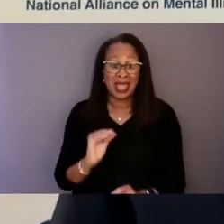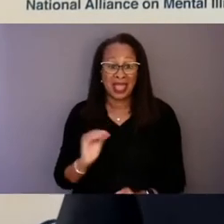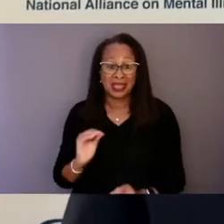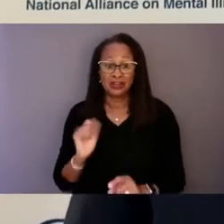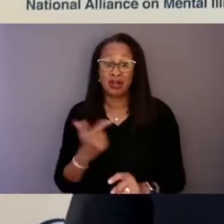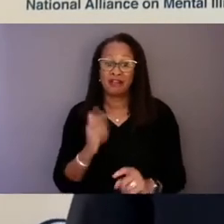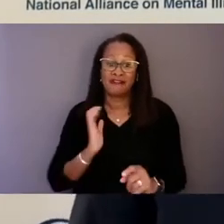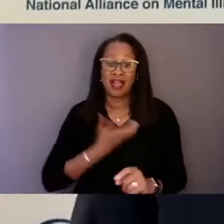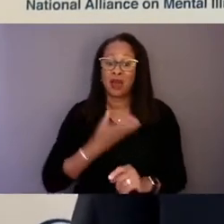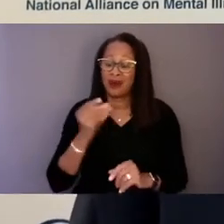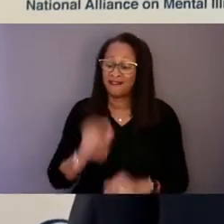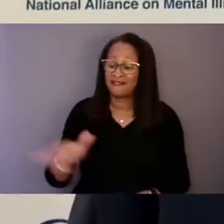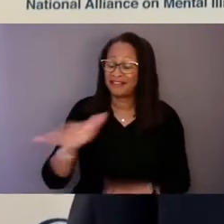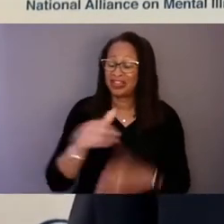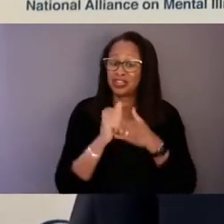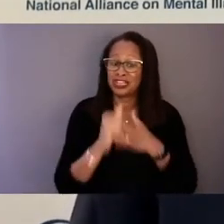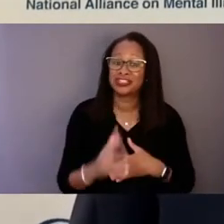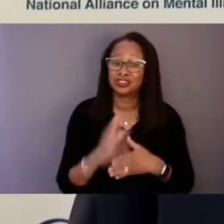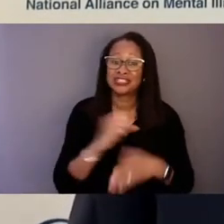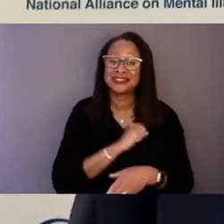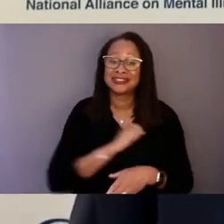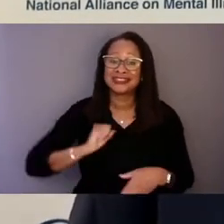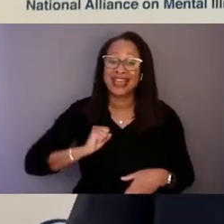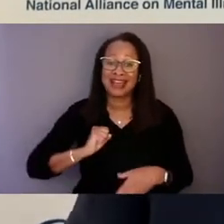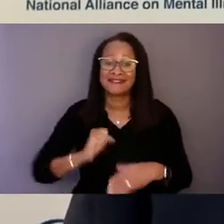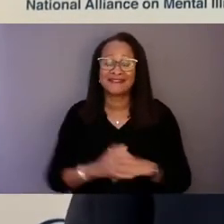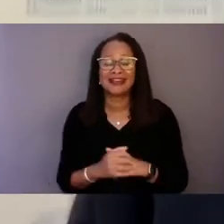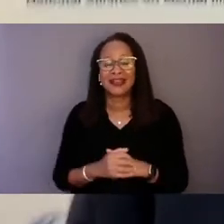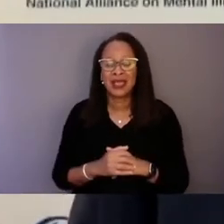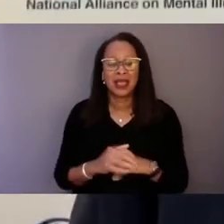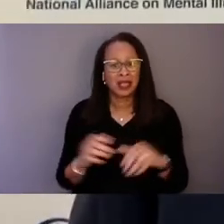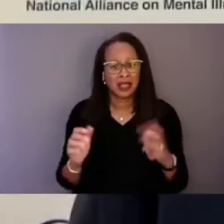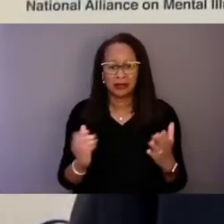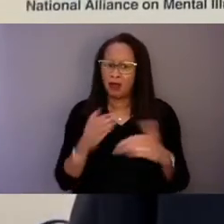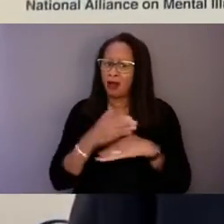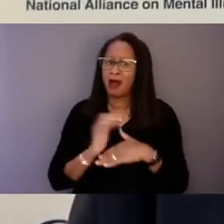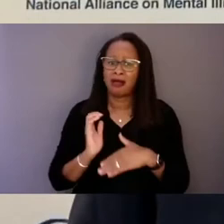and our staff, and all of our volunteers, we appreciate what you're doing,